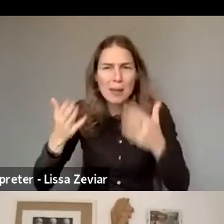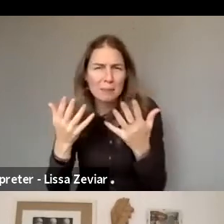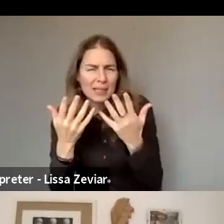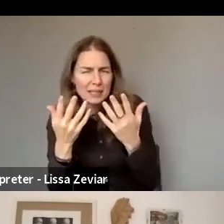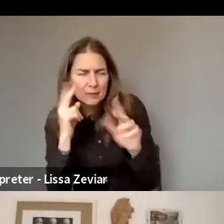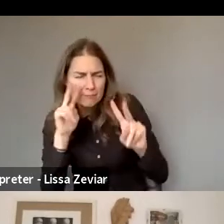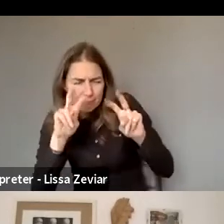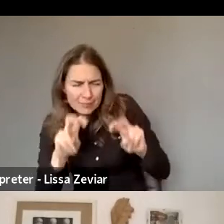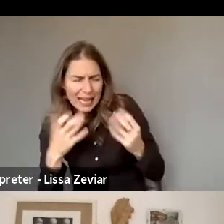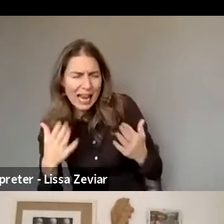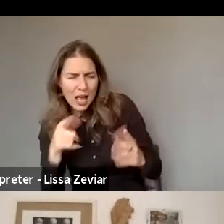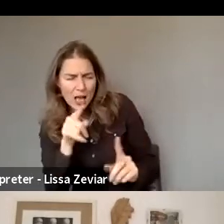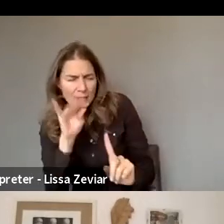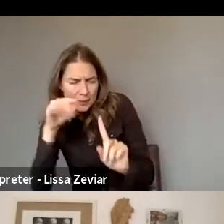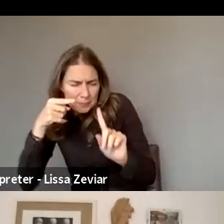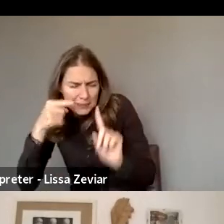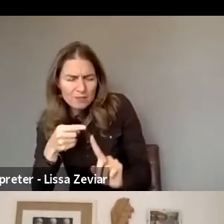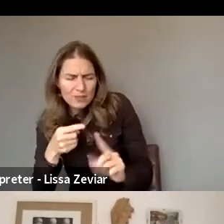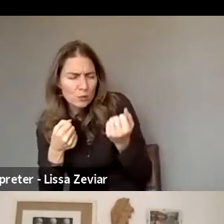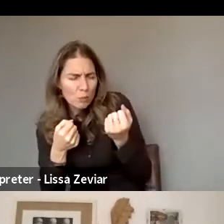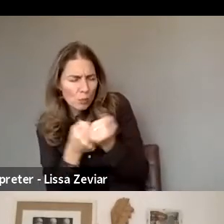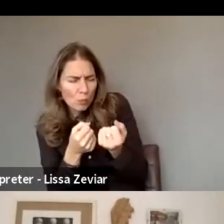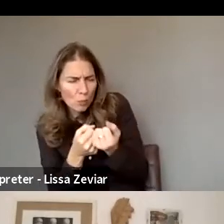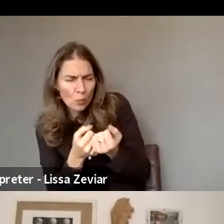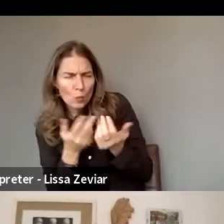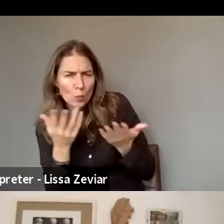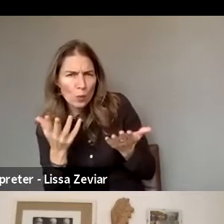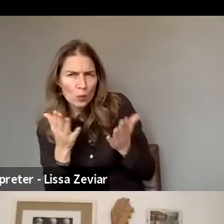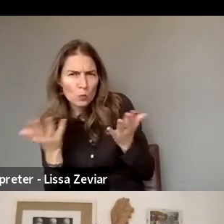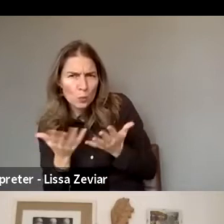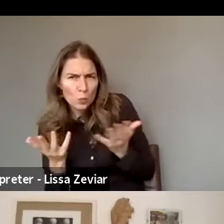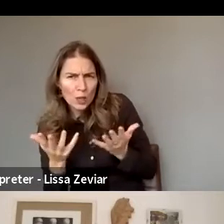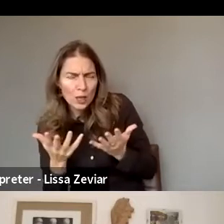to understand the different steps in the trial